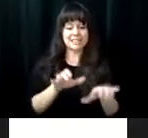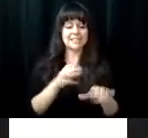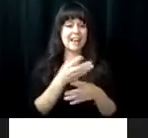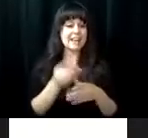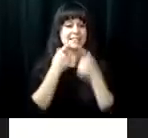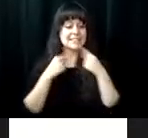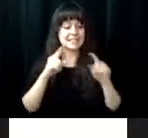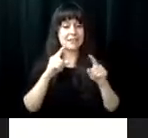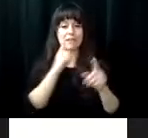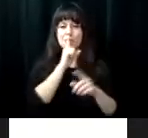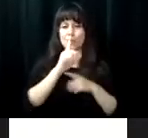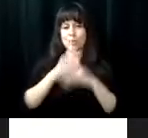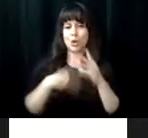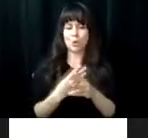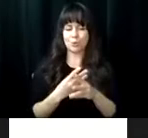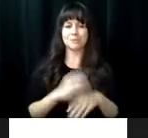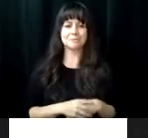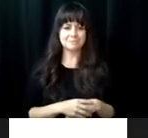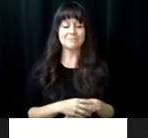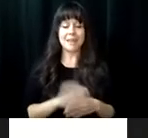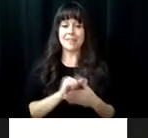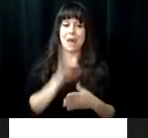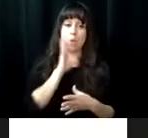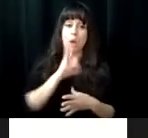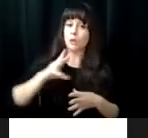promote independence, and prepare our students to participate actively